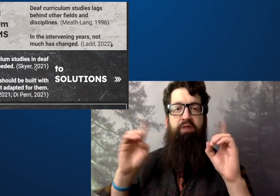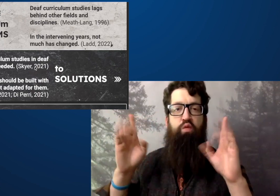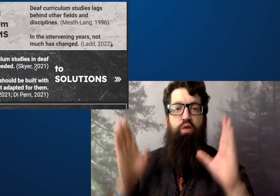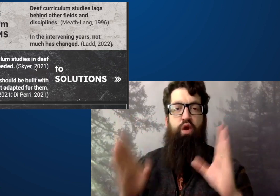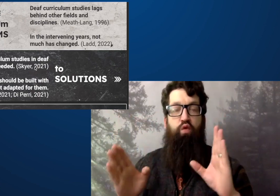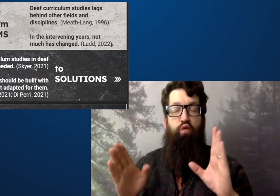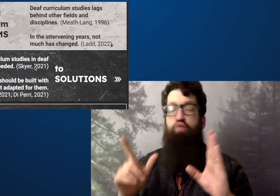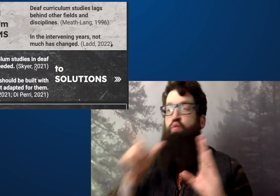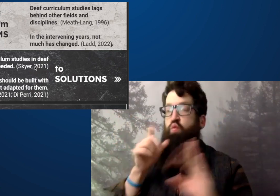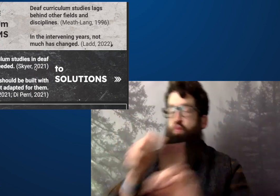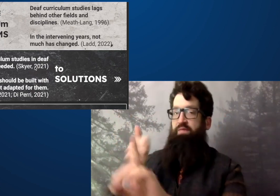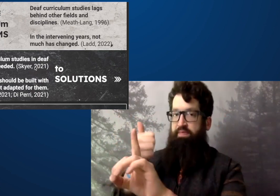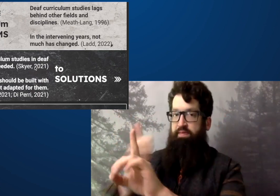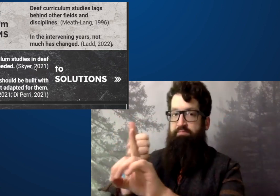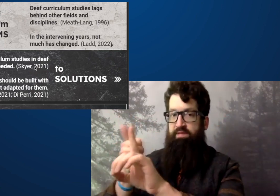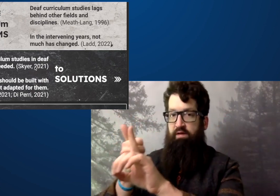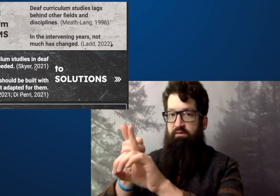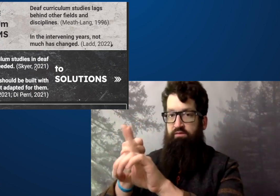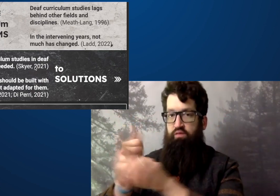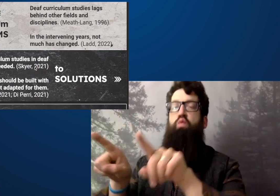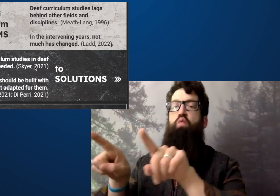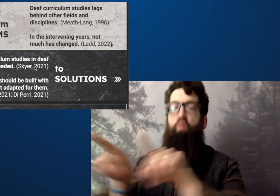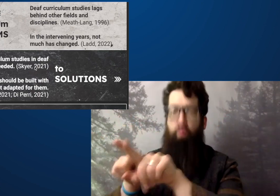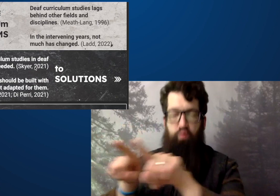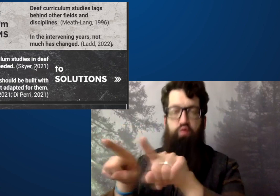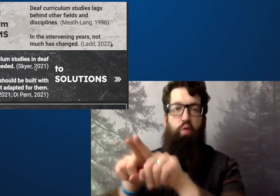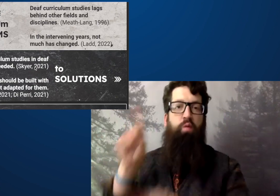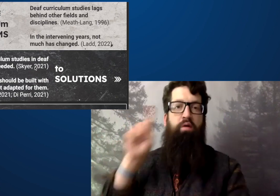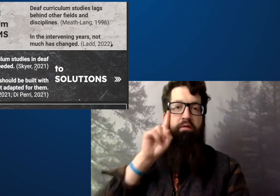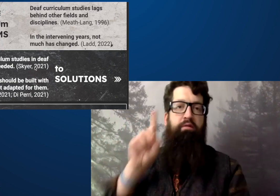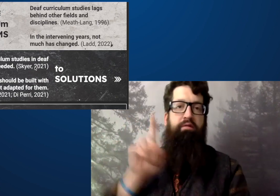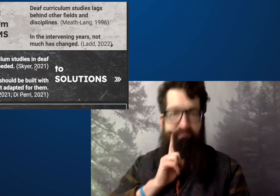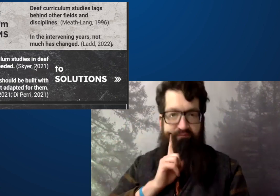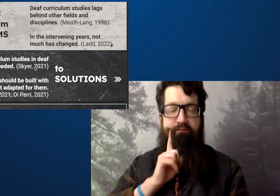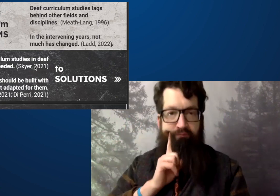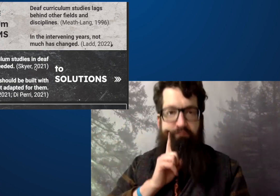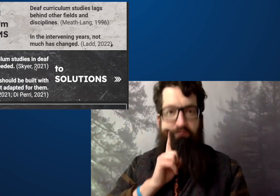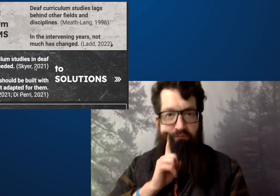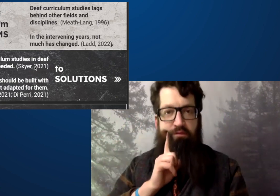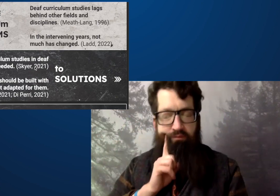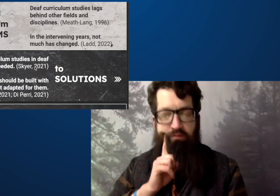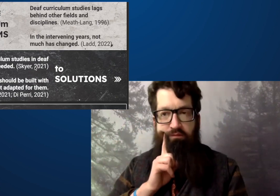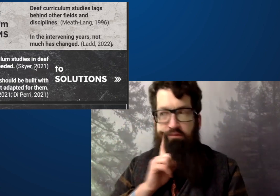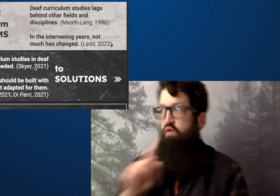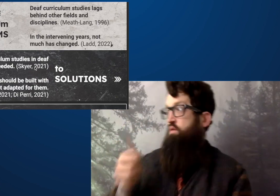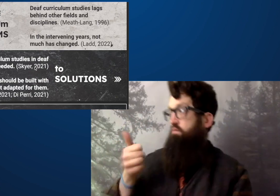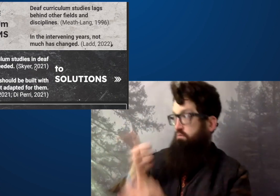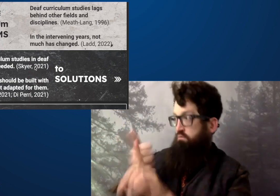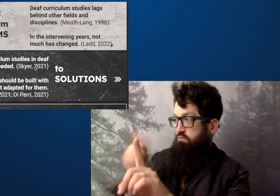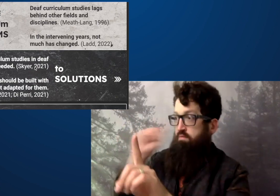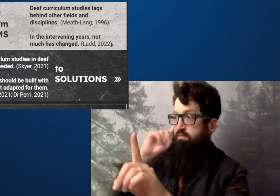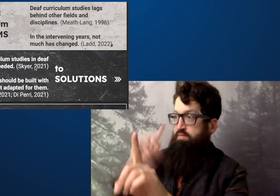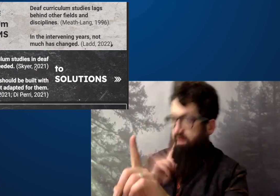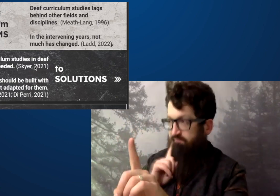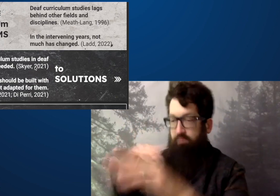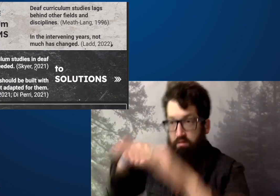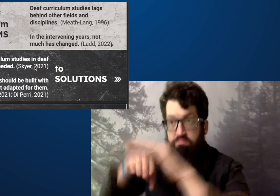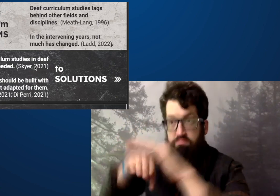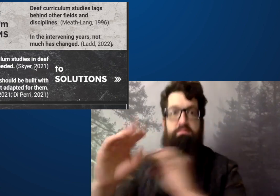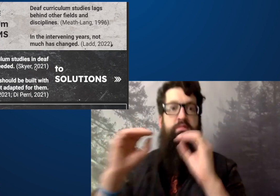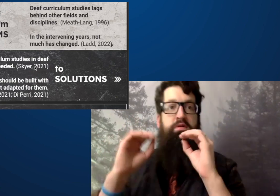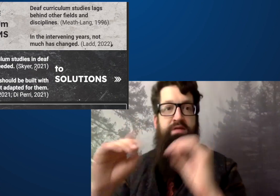But I think Patty Lad is a deaf educator as well as well as being deaf.